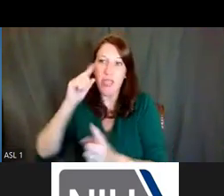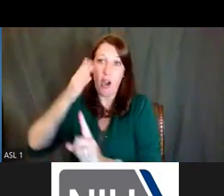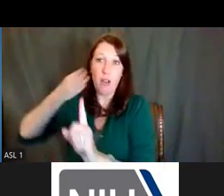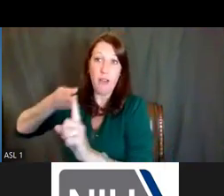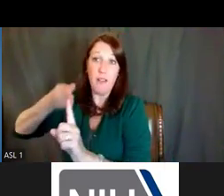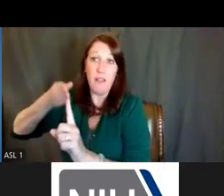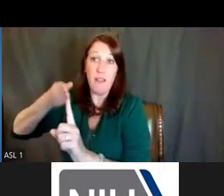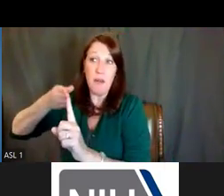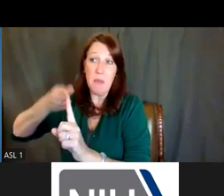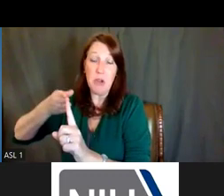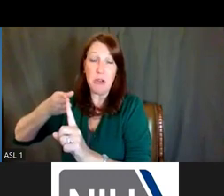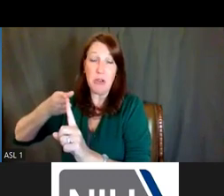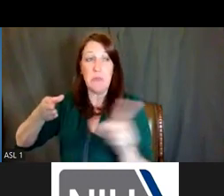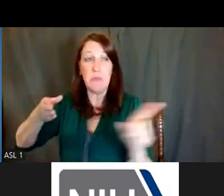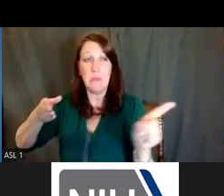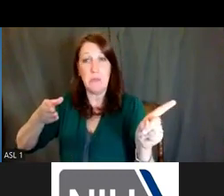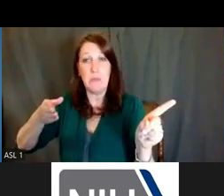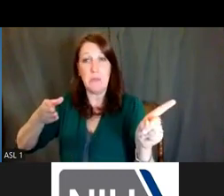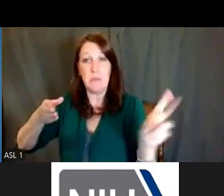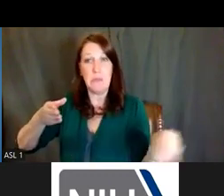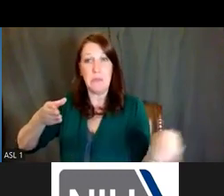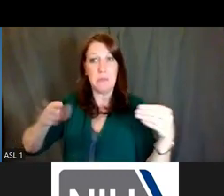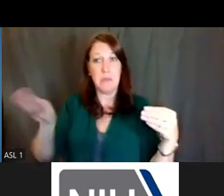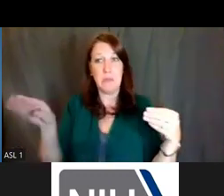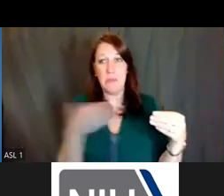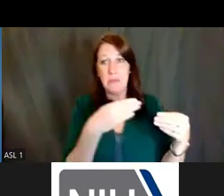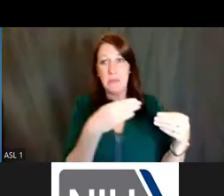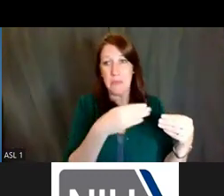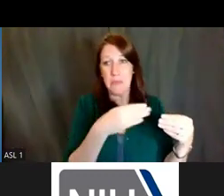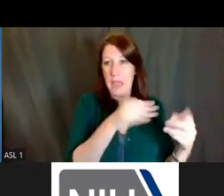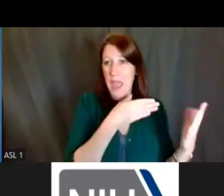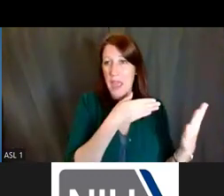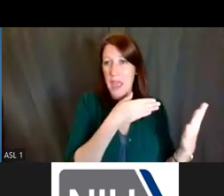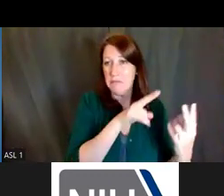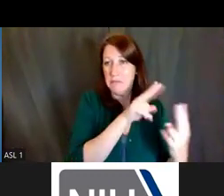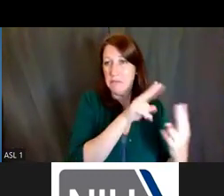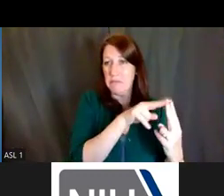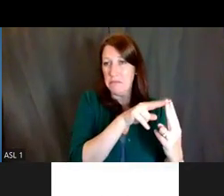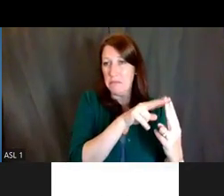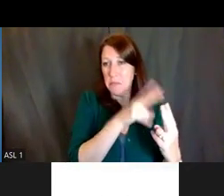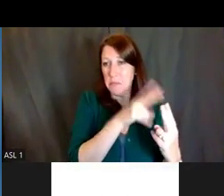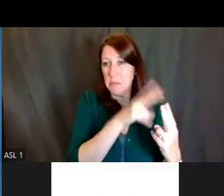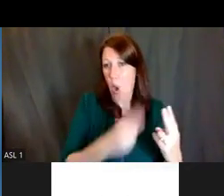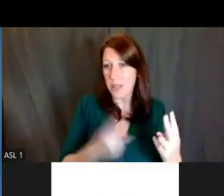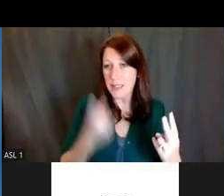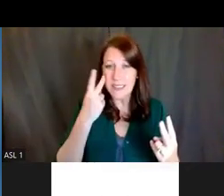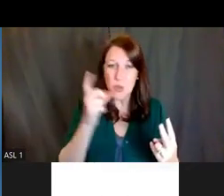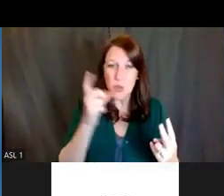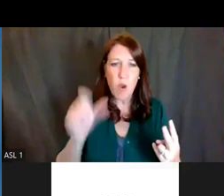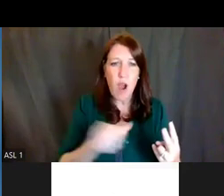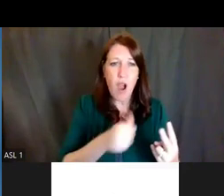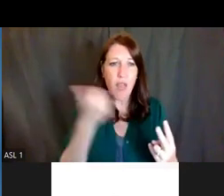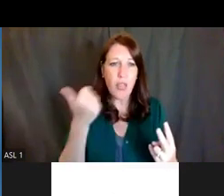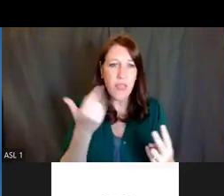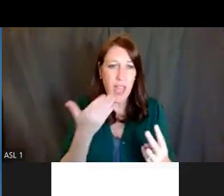So this is an opportunity for you to utilize Matchmaker and see who else is out there that might have the ability to fund you.